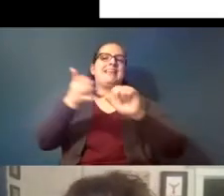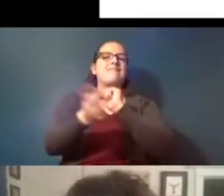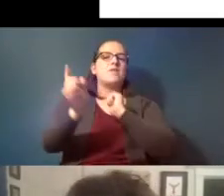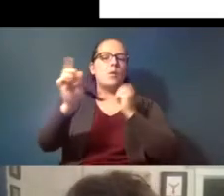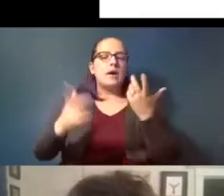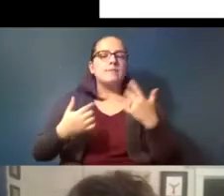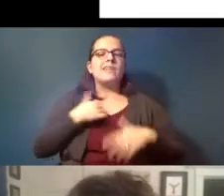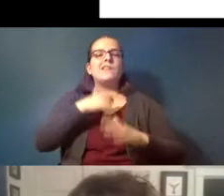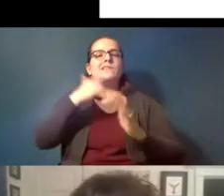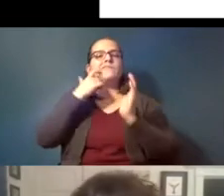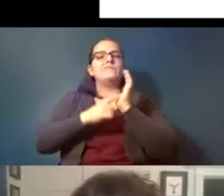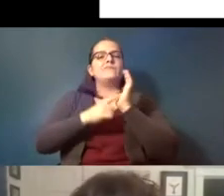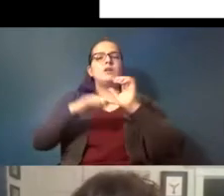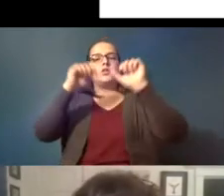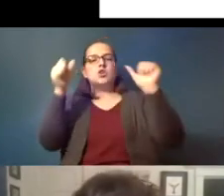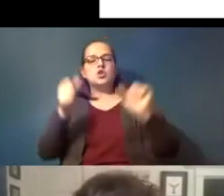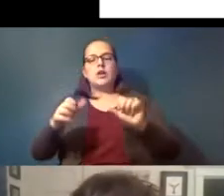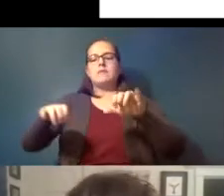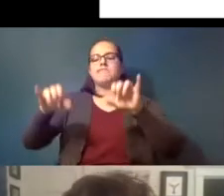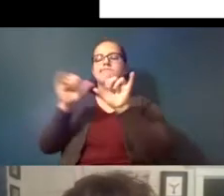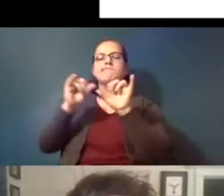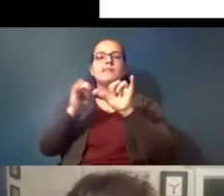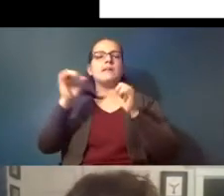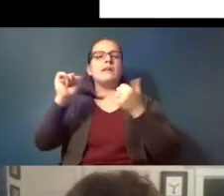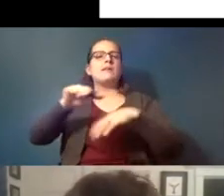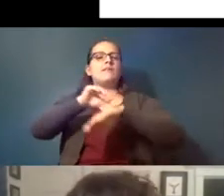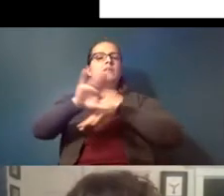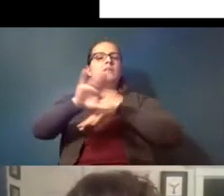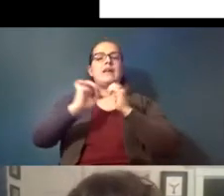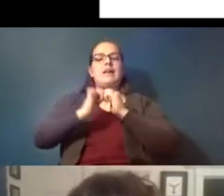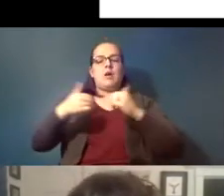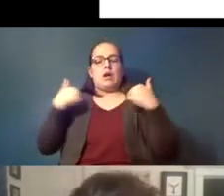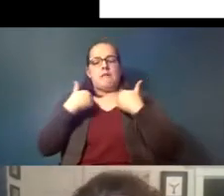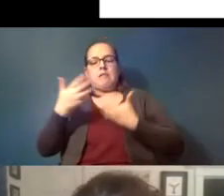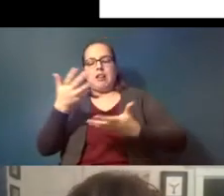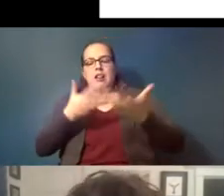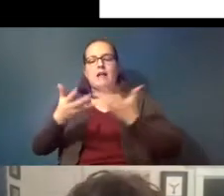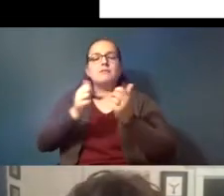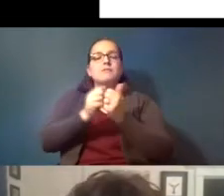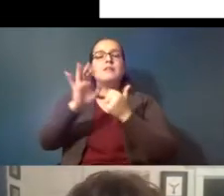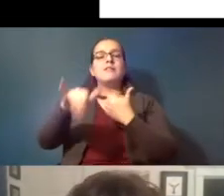and size can affect how it how it how animals interact with it whether it causes an effect